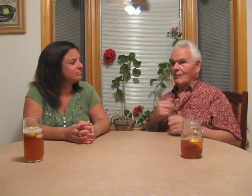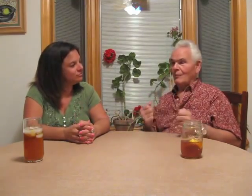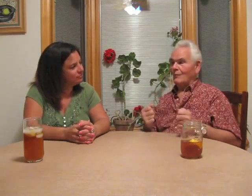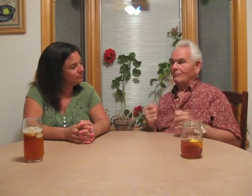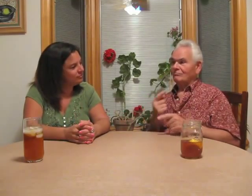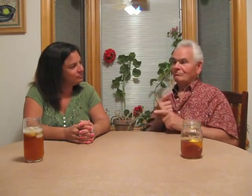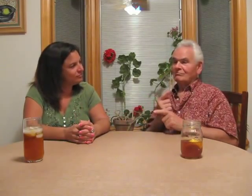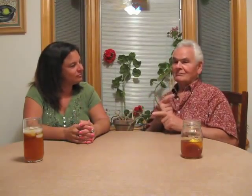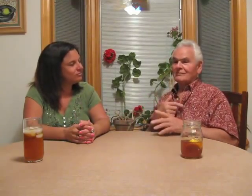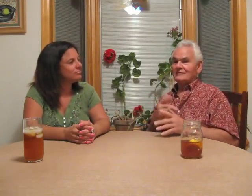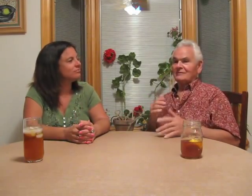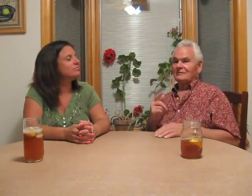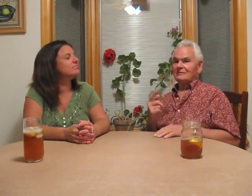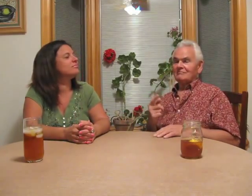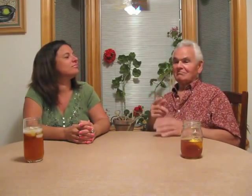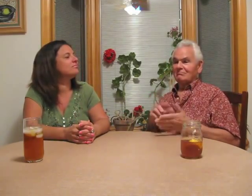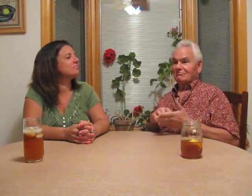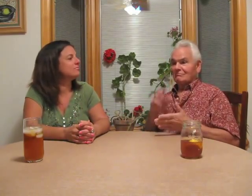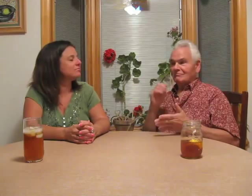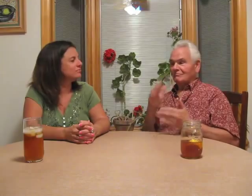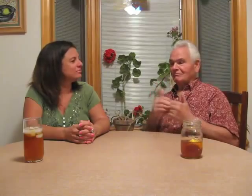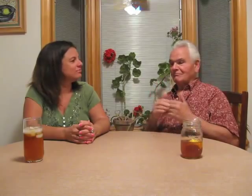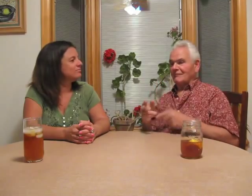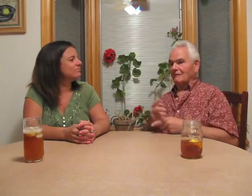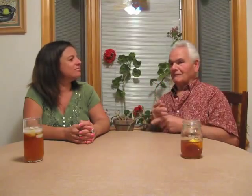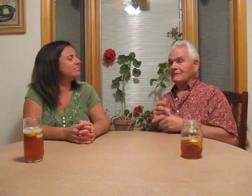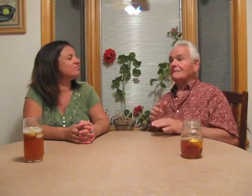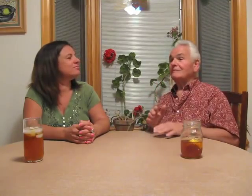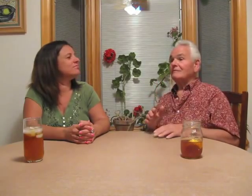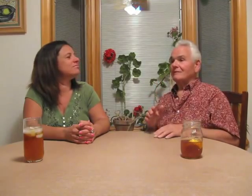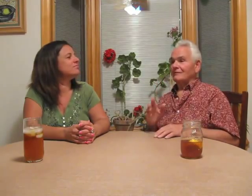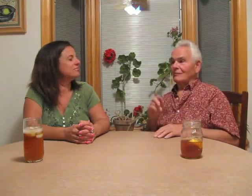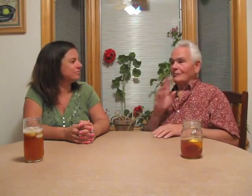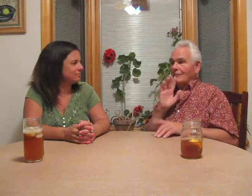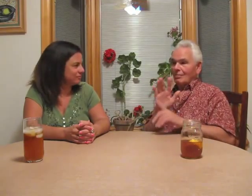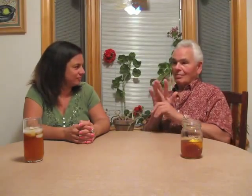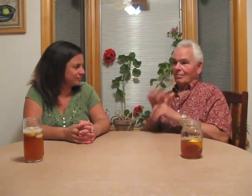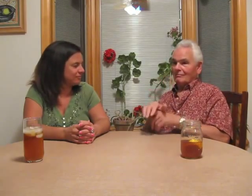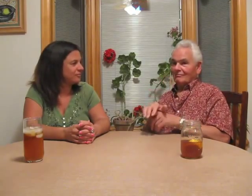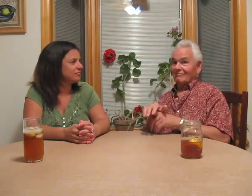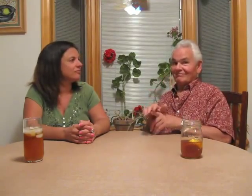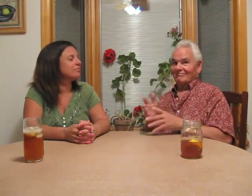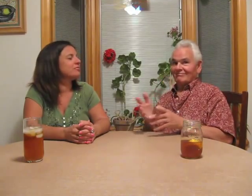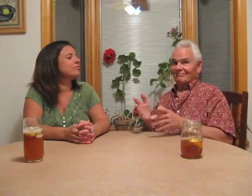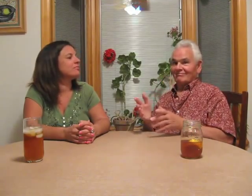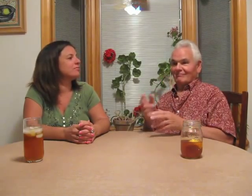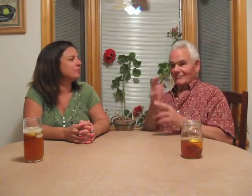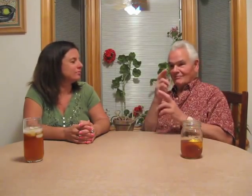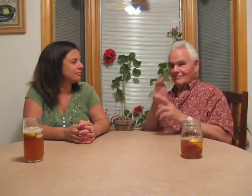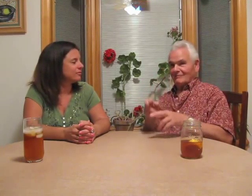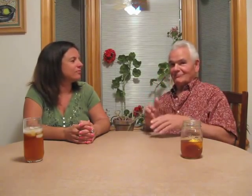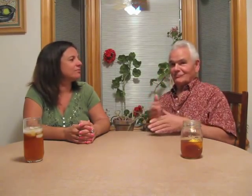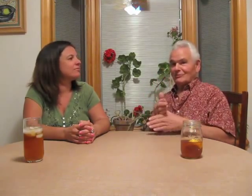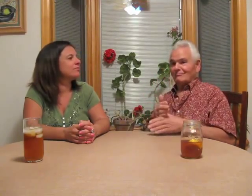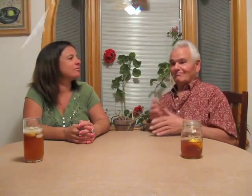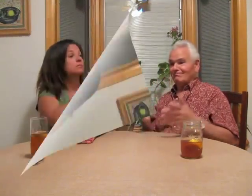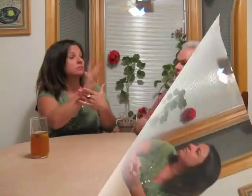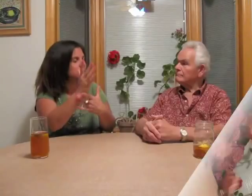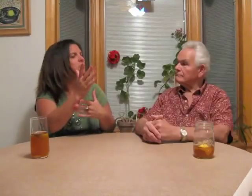Barb: Whoa! Joe: As for me, I was lucky I only had to deal with the cold. After doing that, I learned my lesson and be more careful. You don’t belittle people so you respect and share.